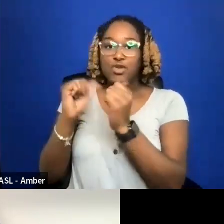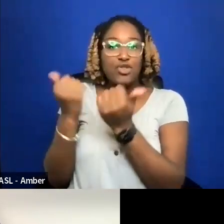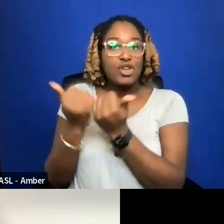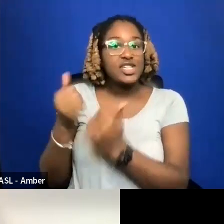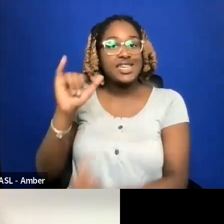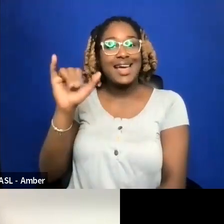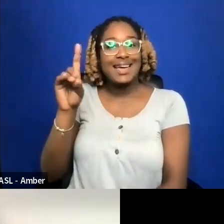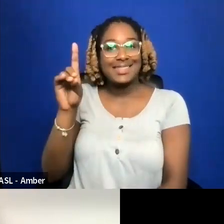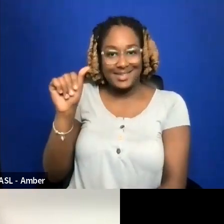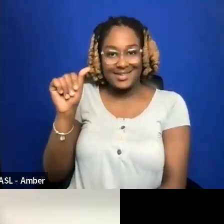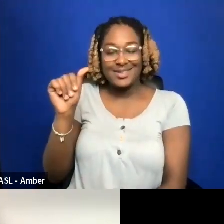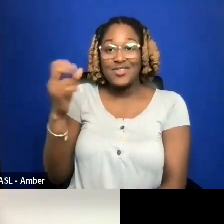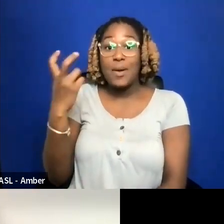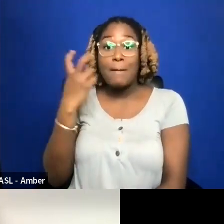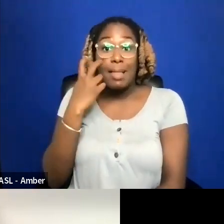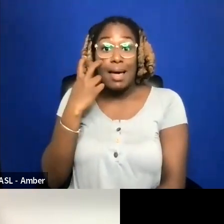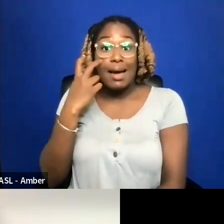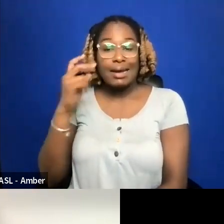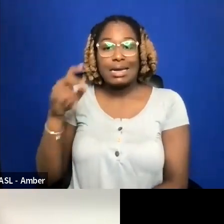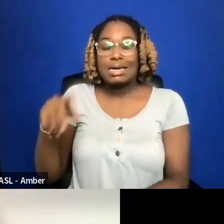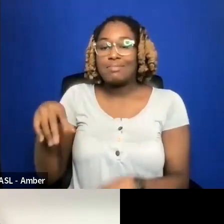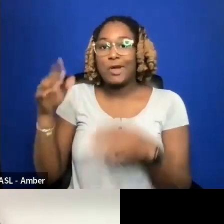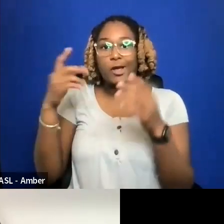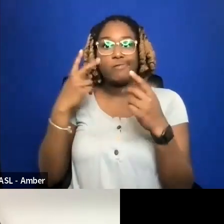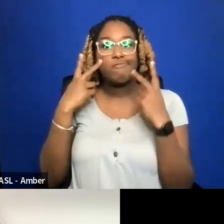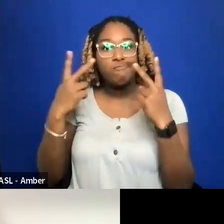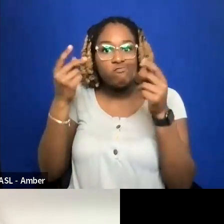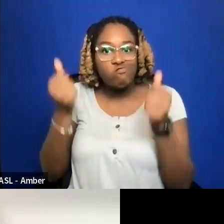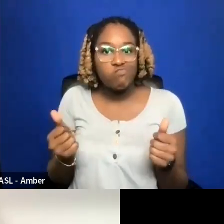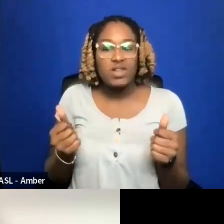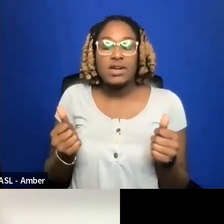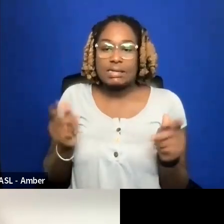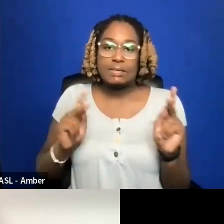LOW VISION ATTENDEES, I'LL DO A QUICK VISUAL DESCRIPTION.